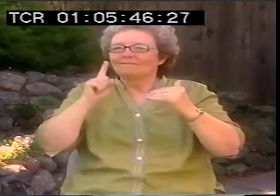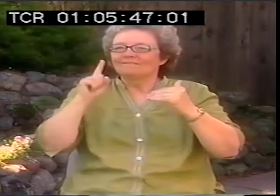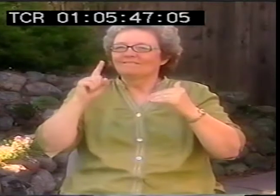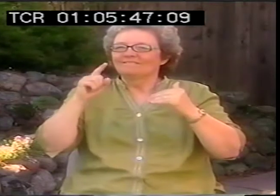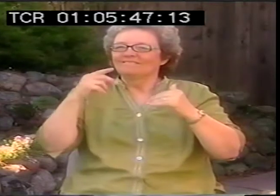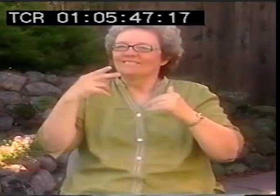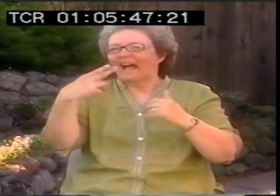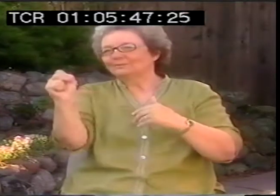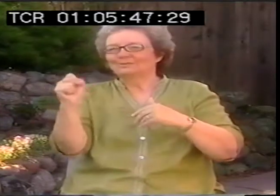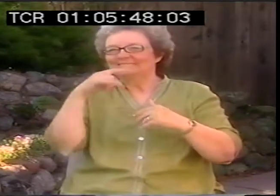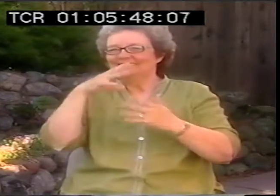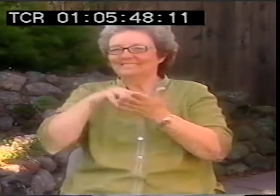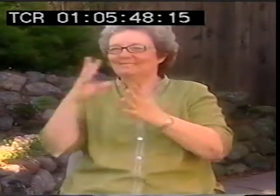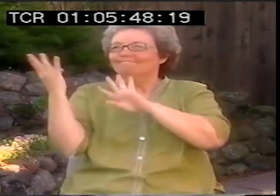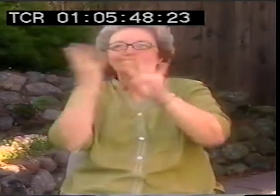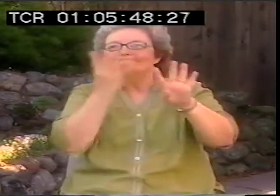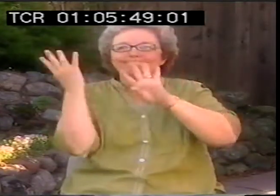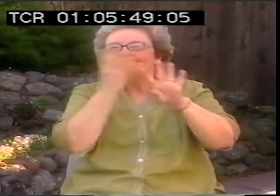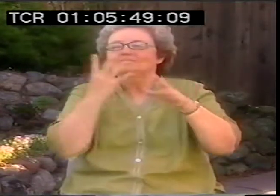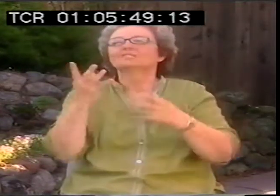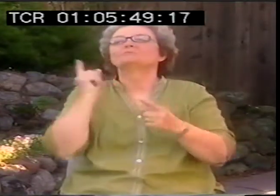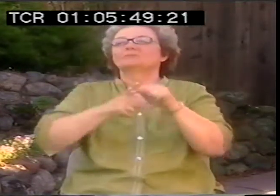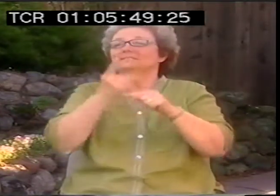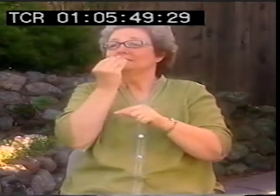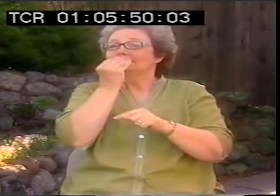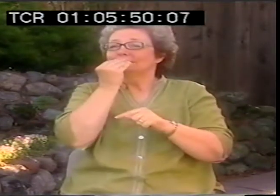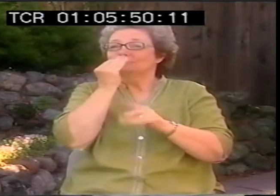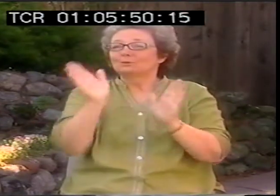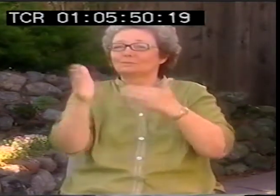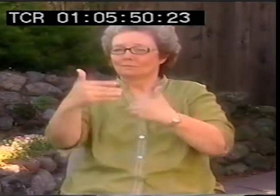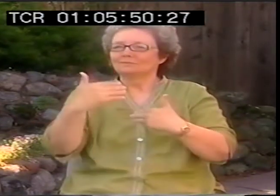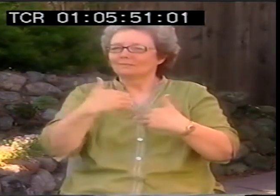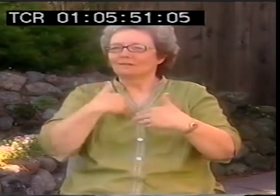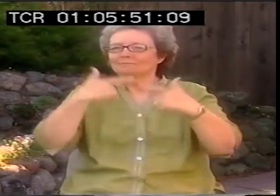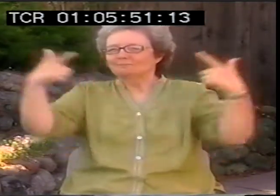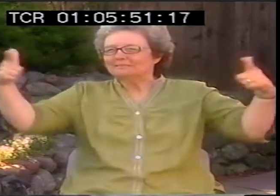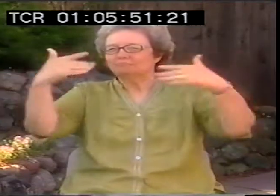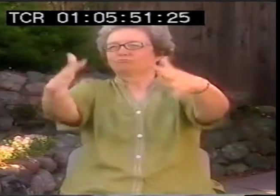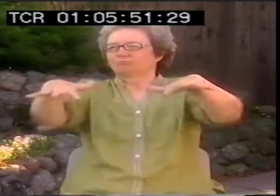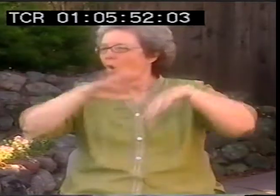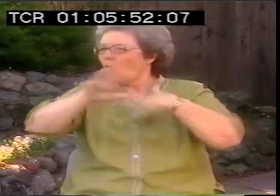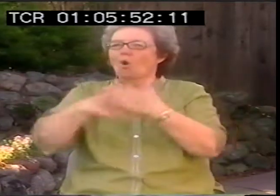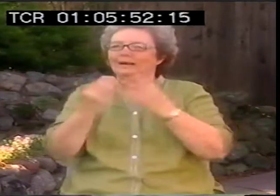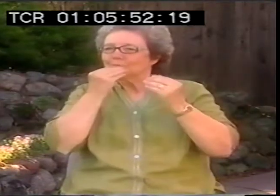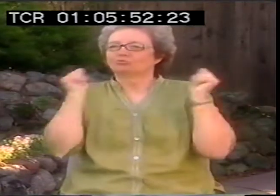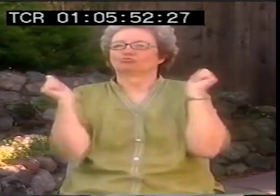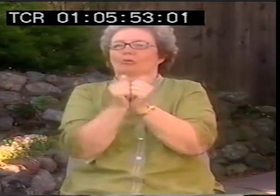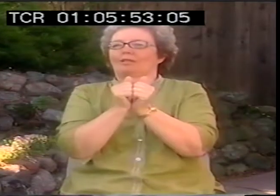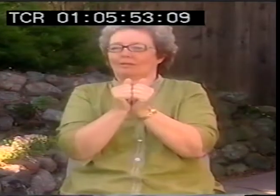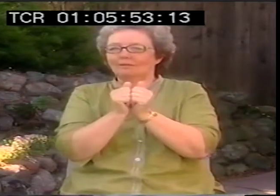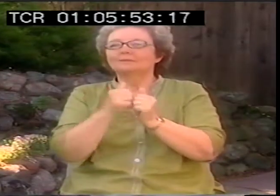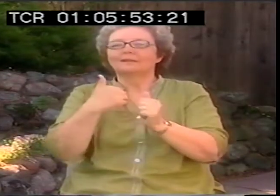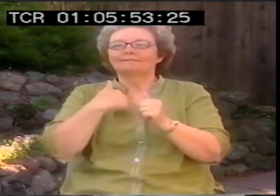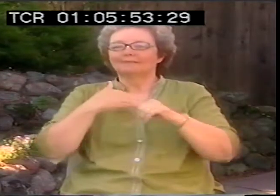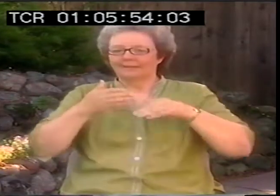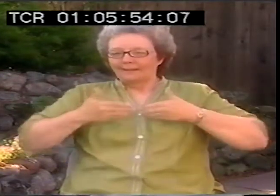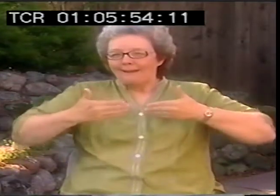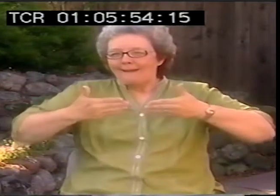So the younger kids would see those high school kids. And that's where they would get that modeling. In the cafeteria, everybody ate together